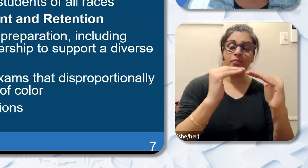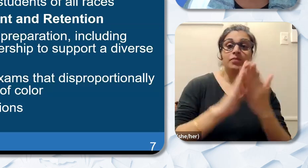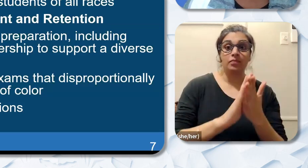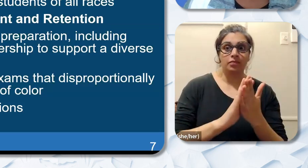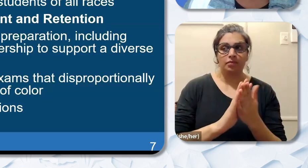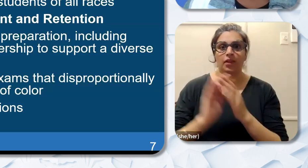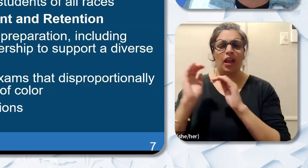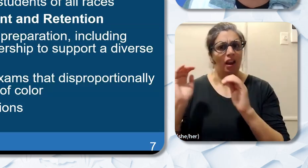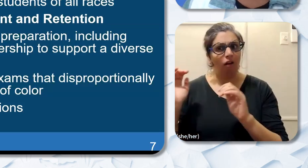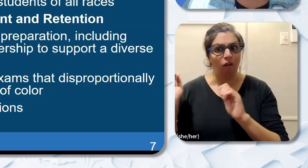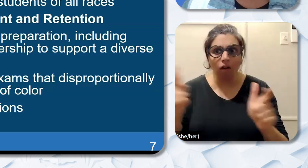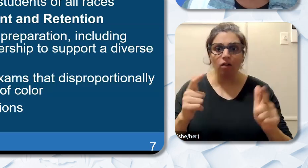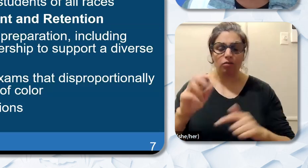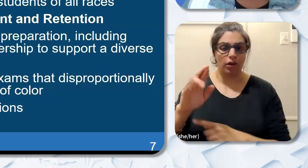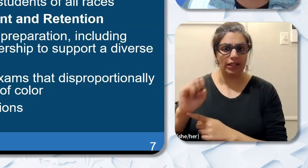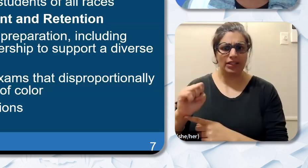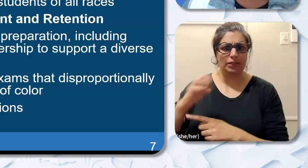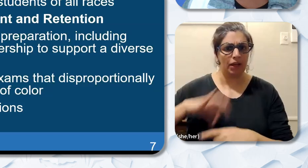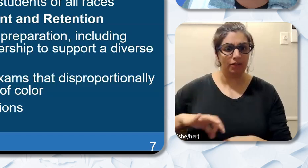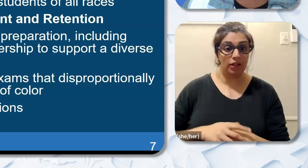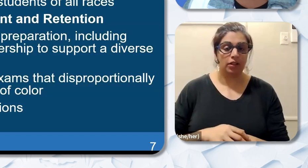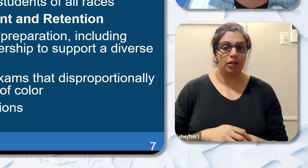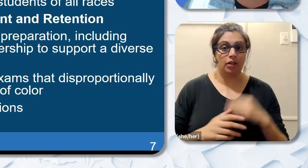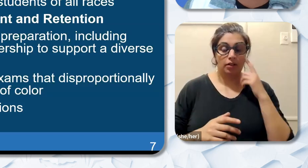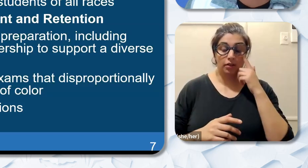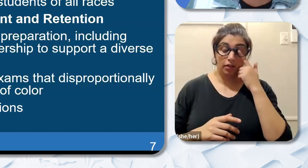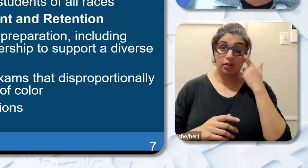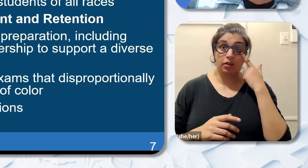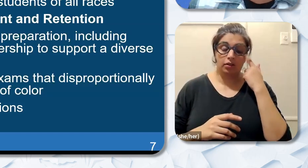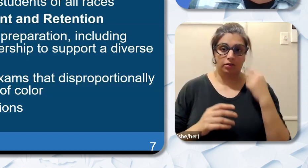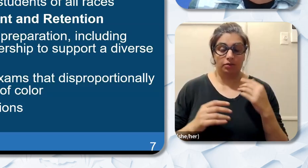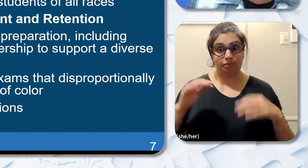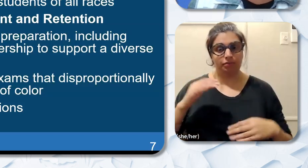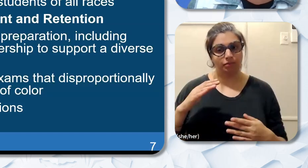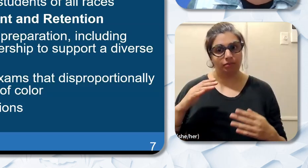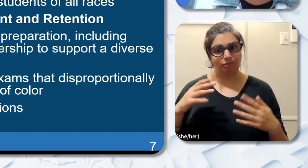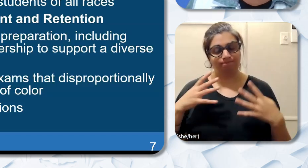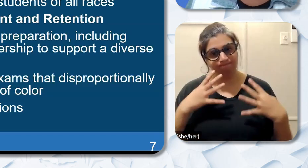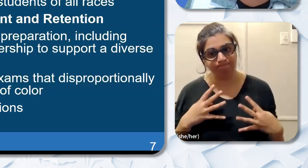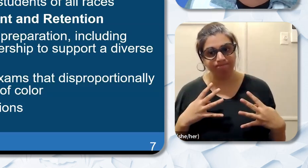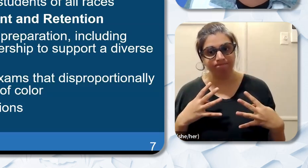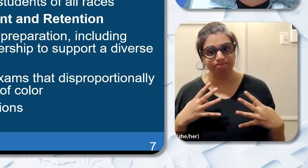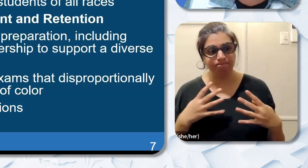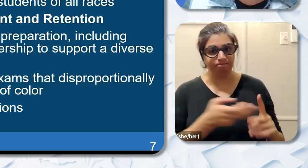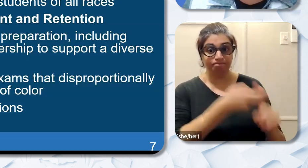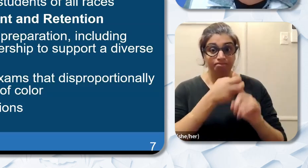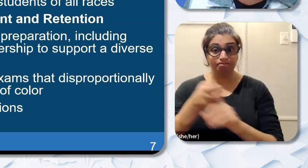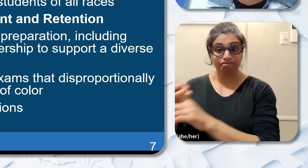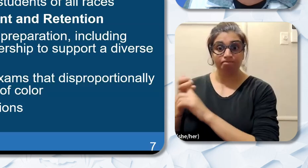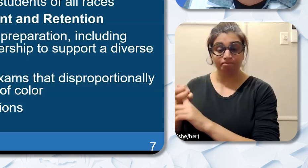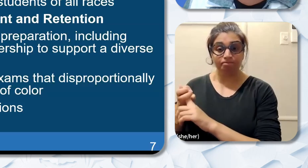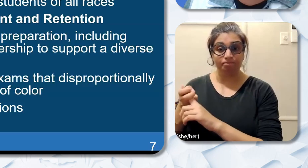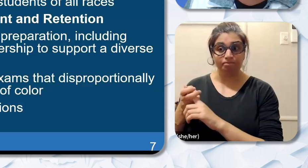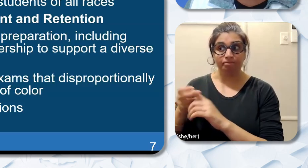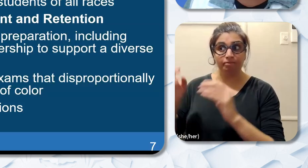races. Unfortunately although there's an increase in the recruitment of teachers of color in general